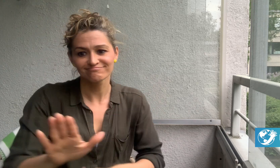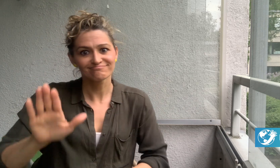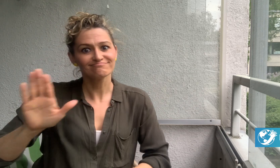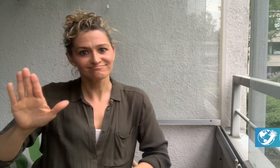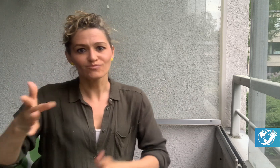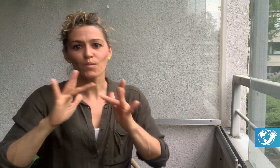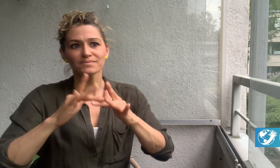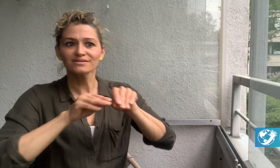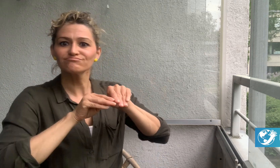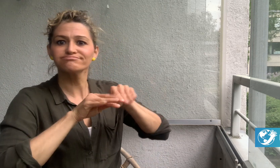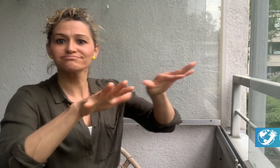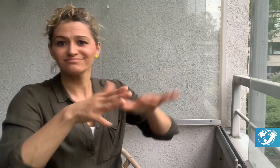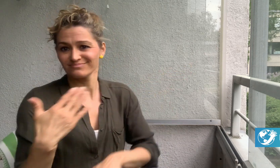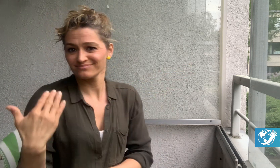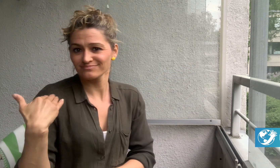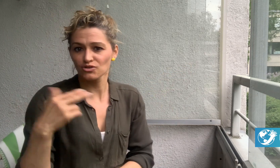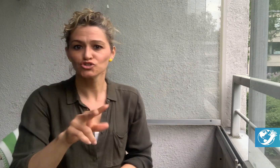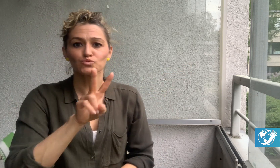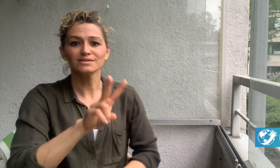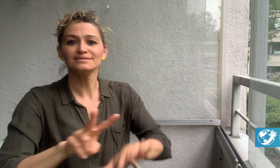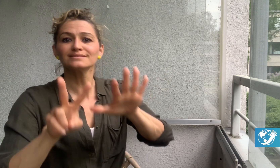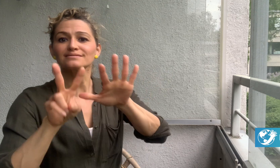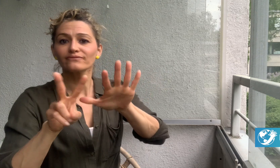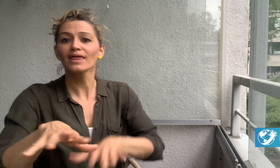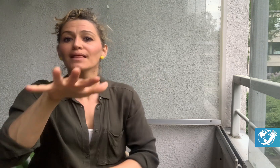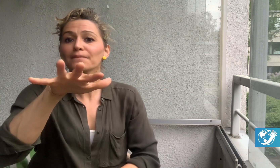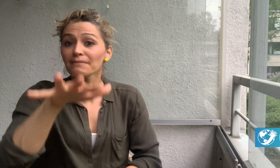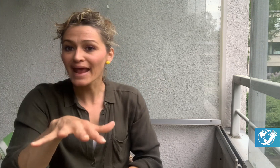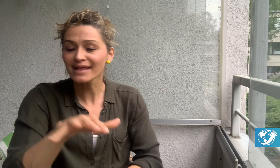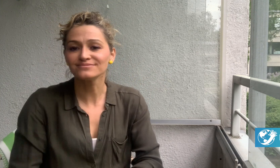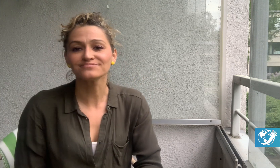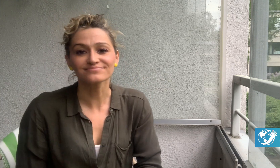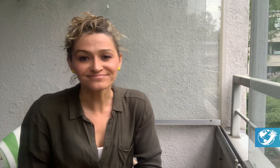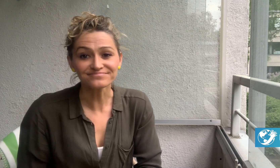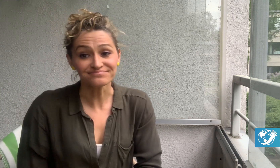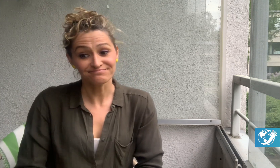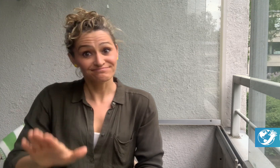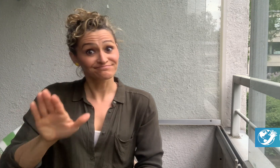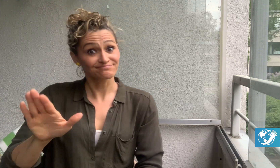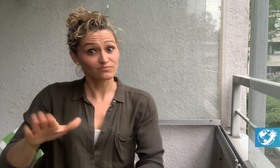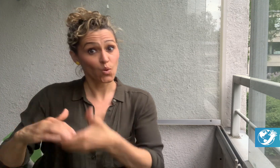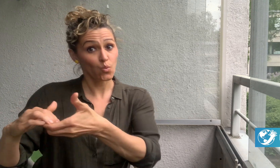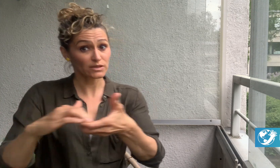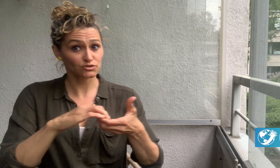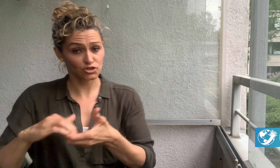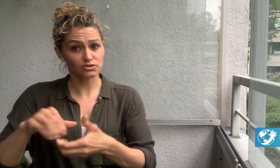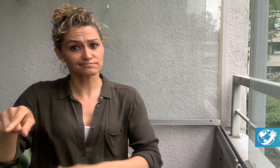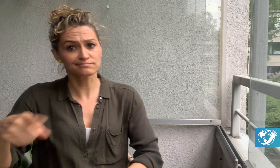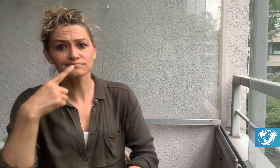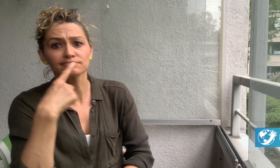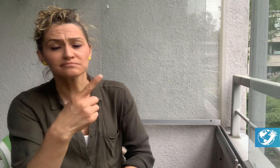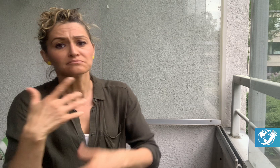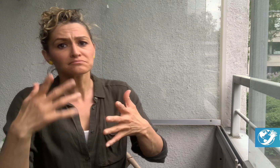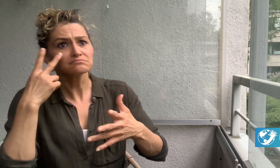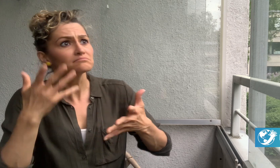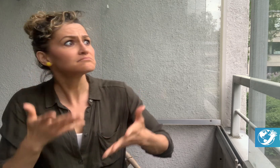for the webinar hosted on May 27th. According to the organization,